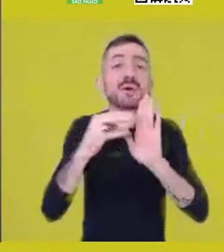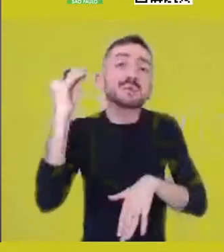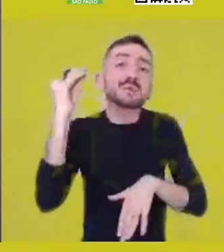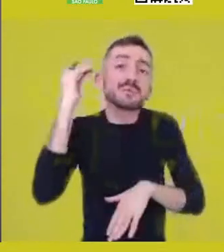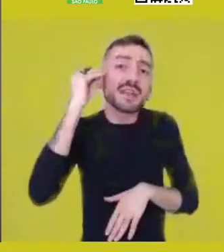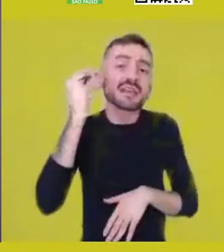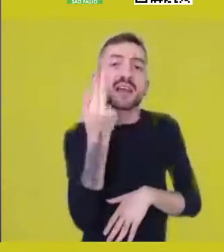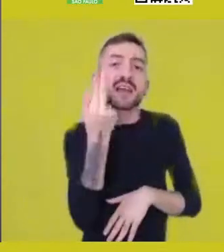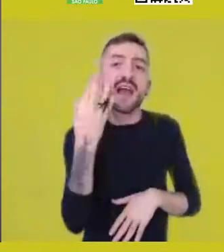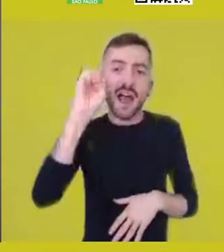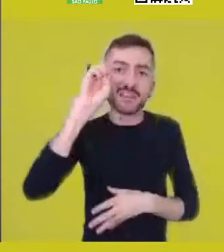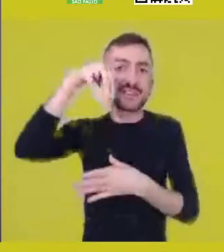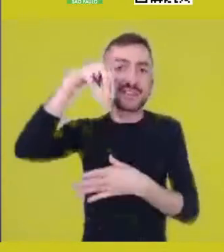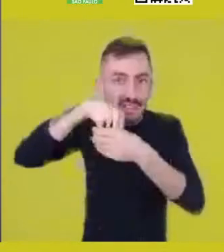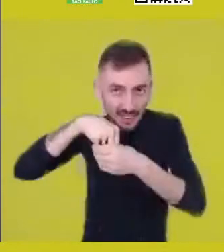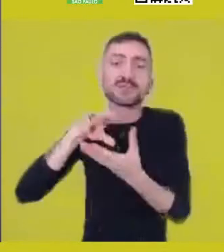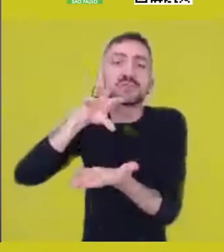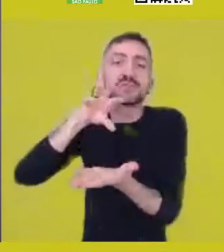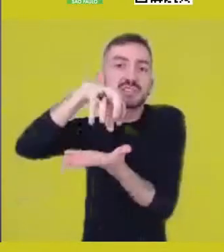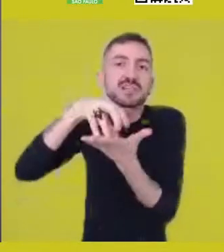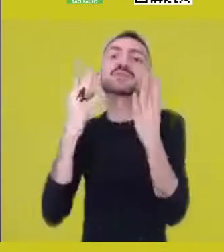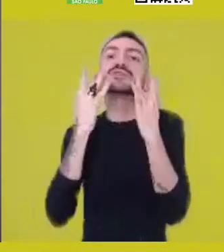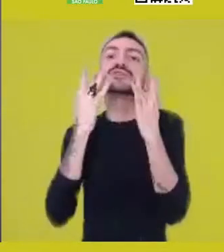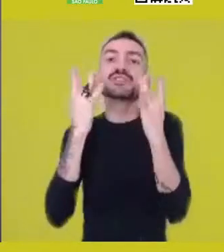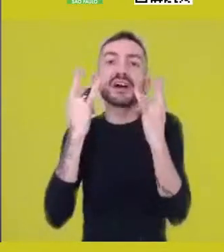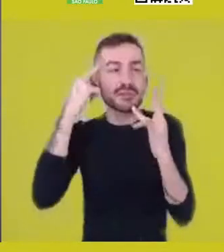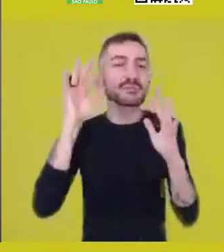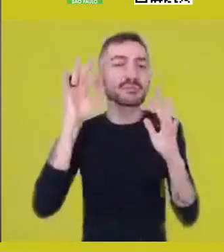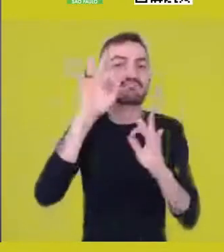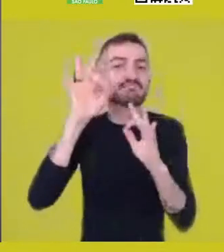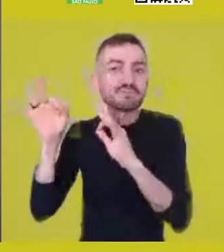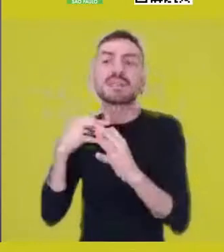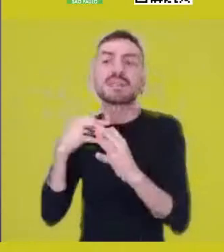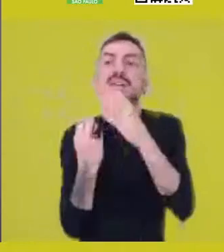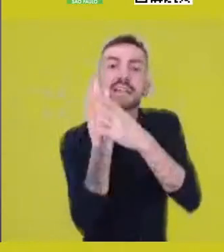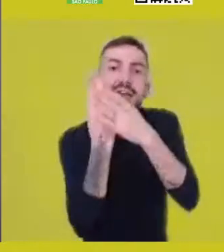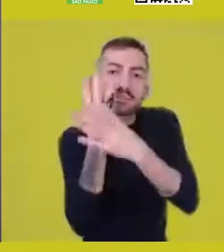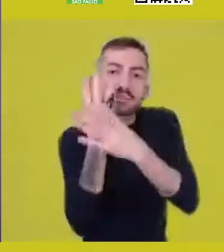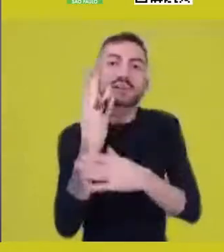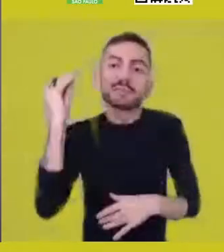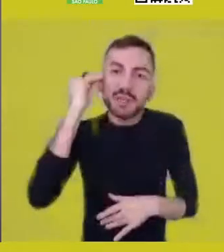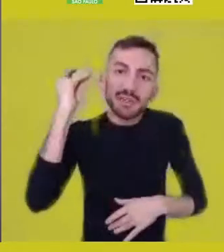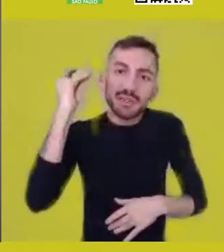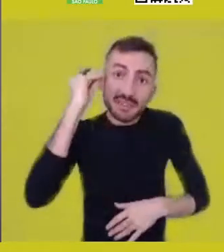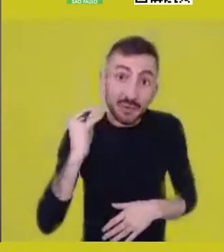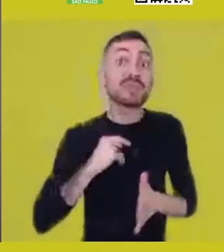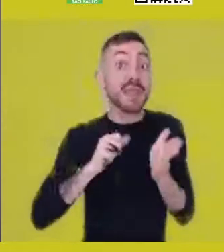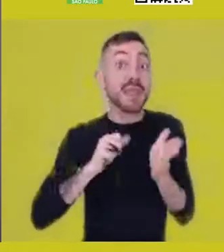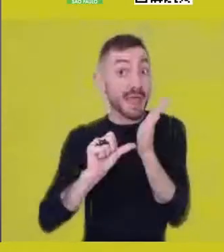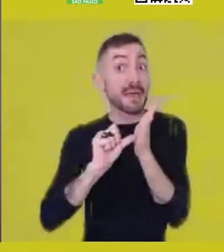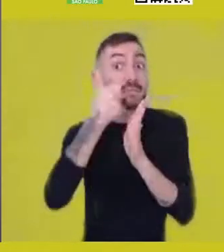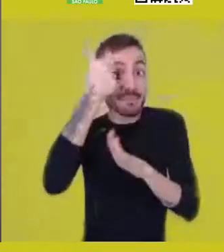elaborated from the creation/experimentation axis, and it is the first internship of an ongoing series